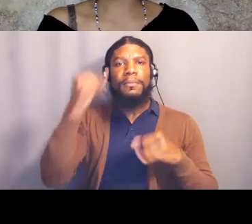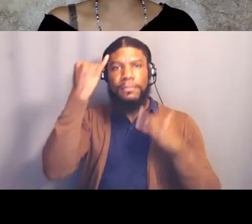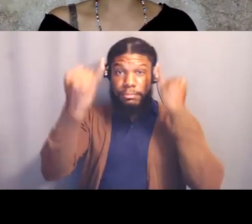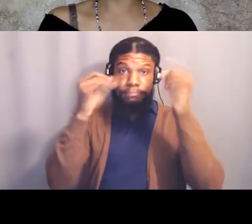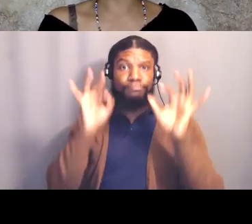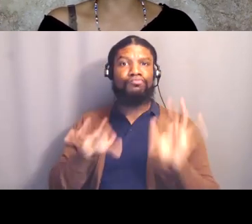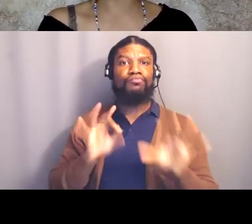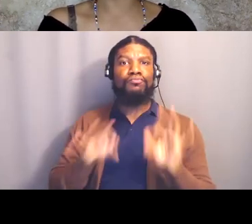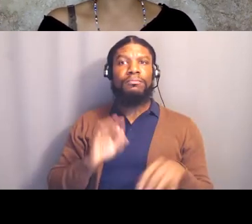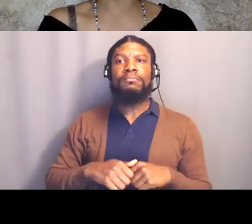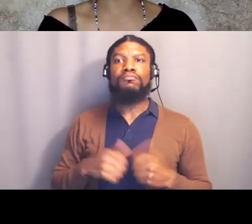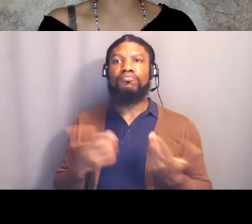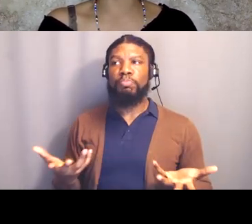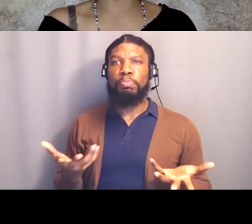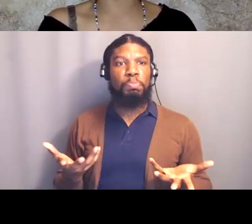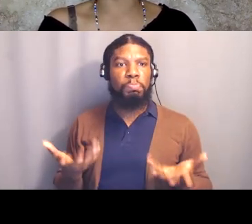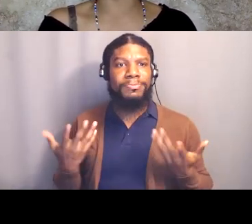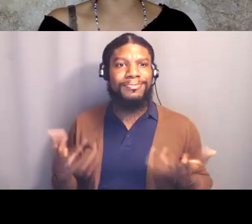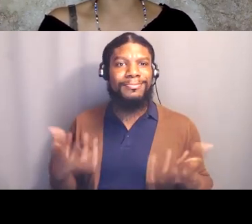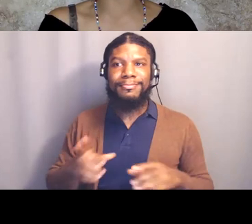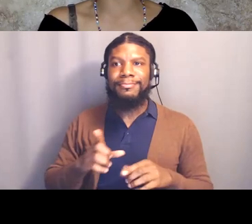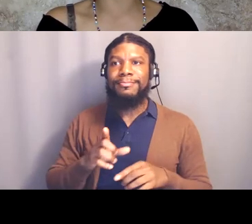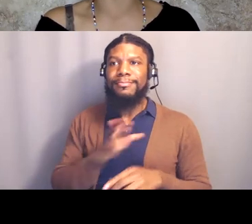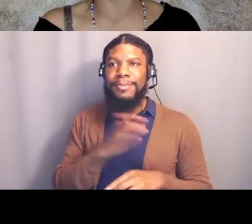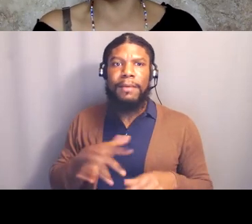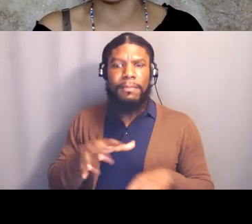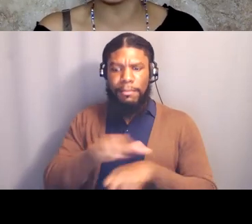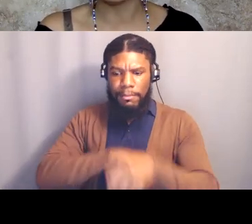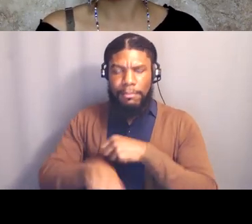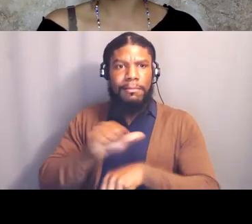that's not really moving Black Power forward.